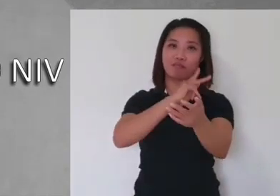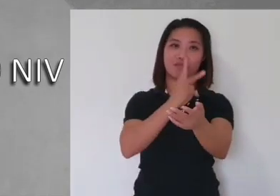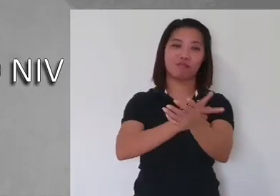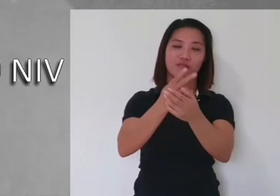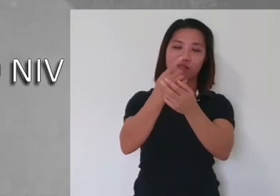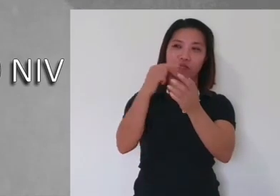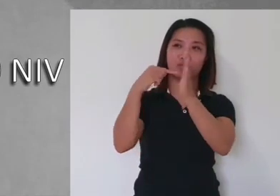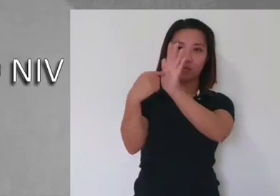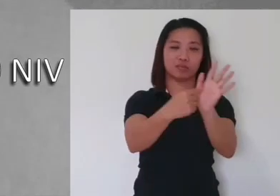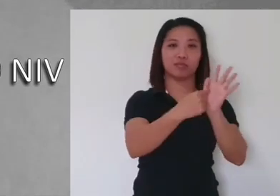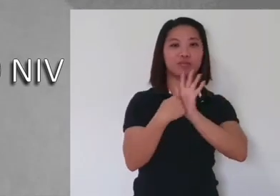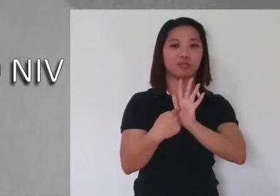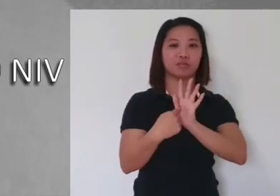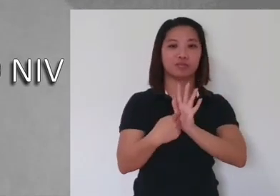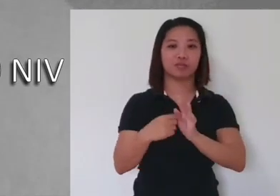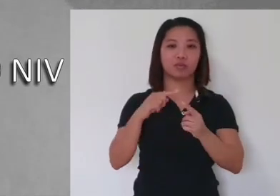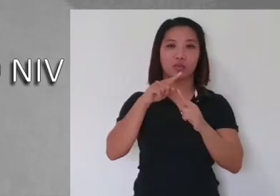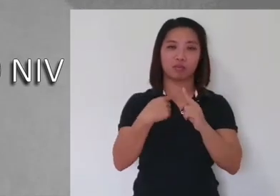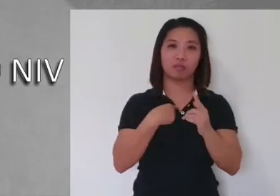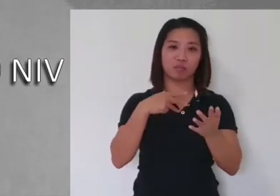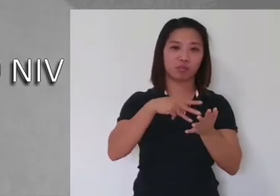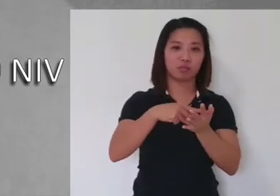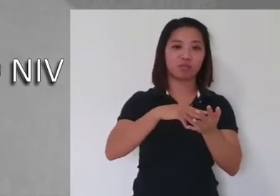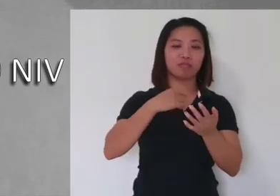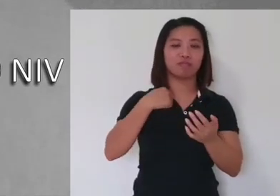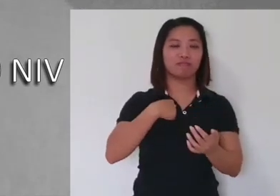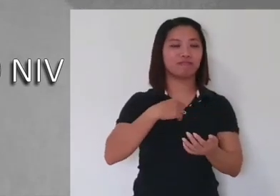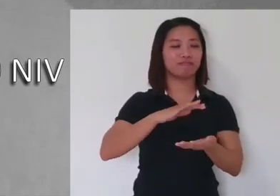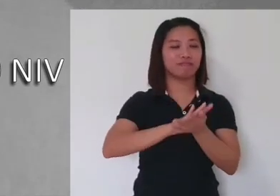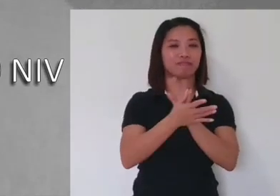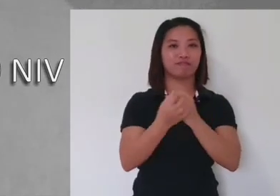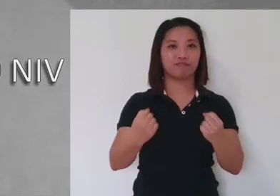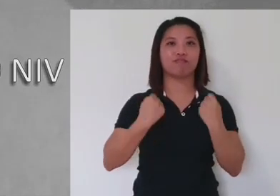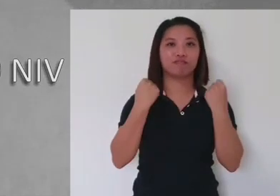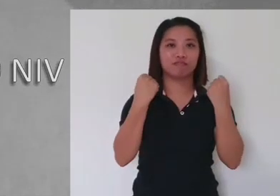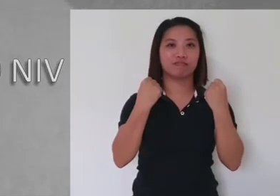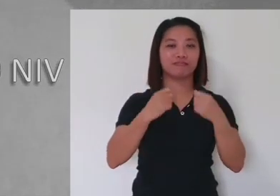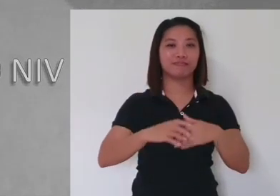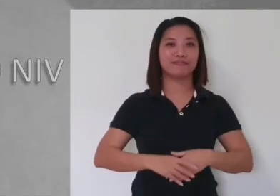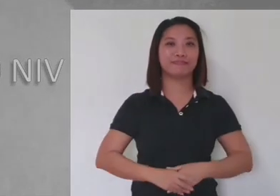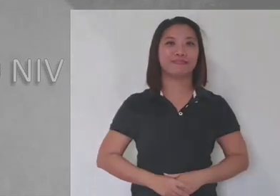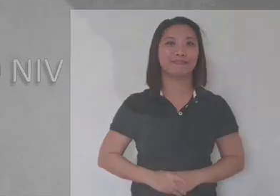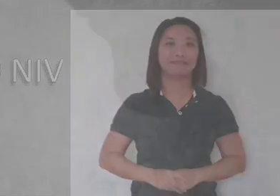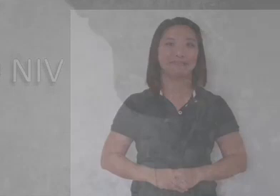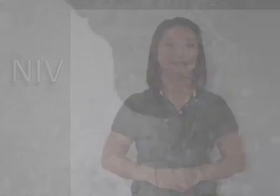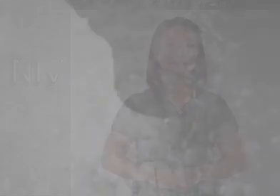For when I am weak, then I am strong."